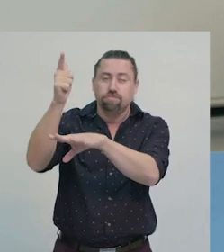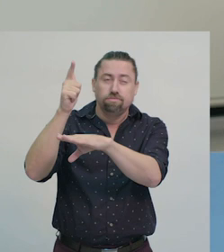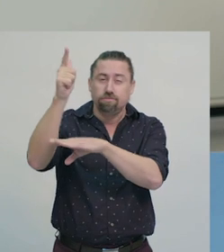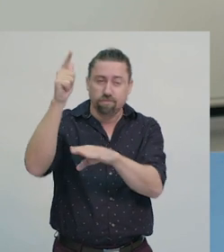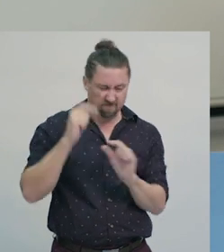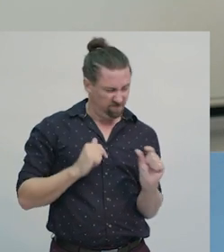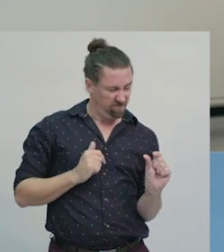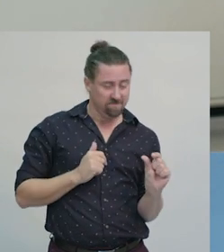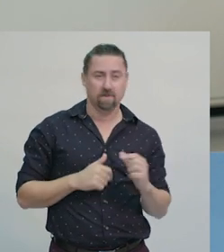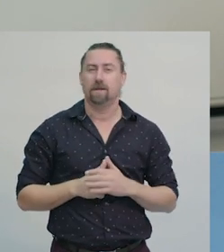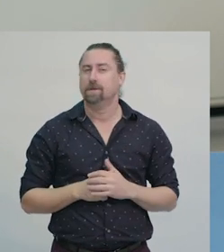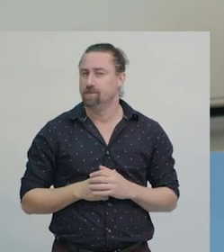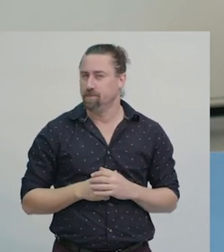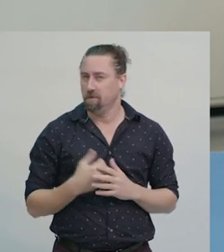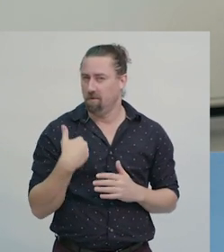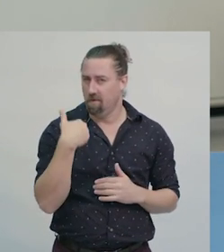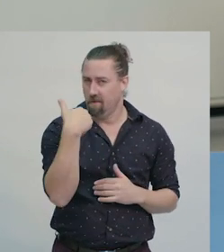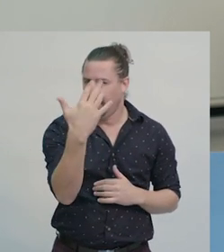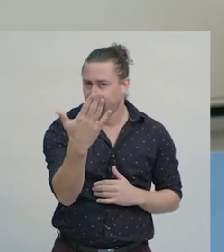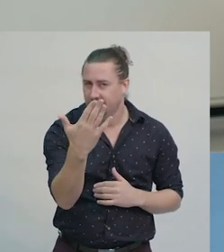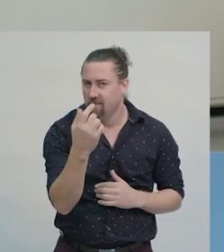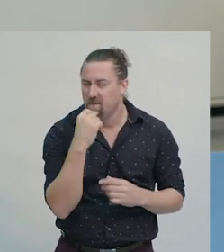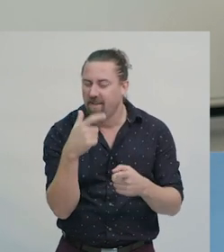I wonder if you can solve this challenge question.